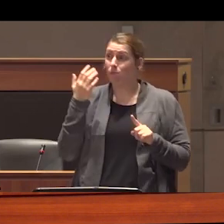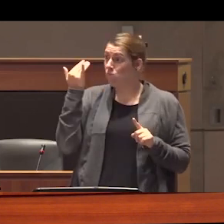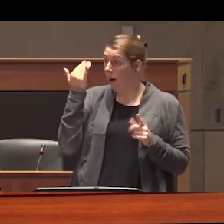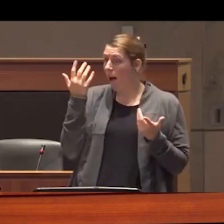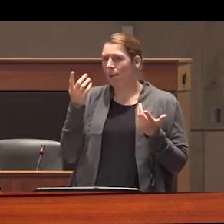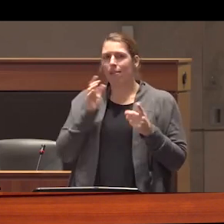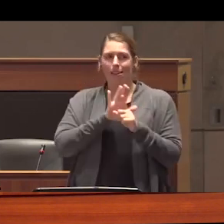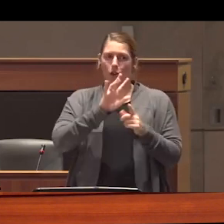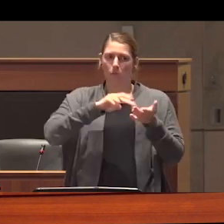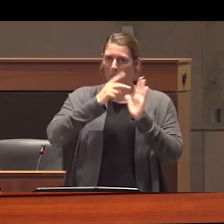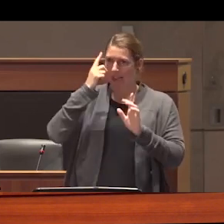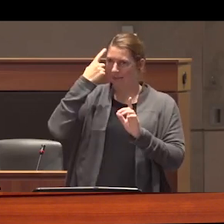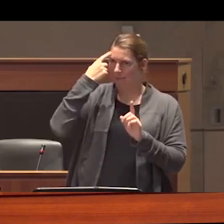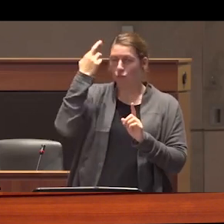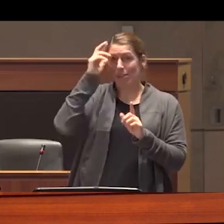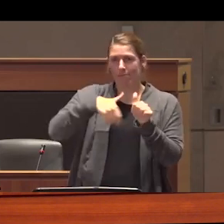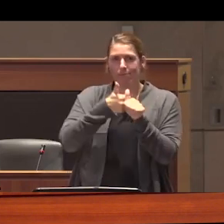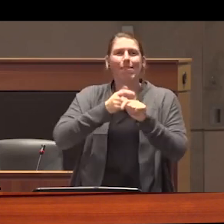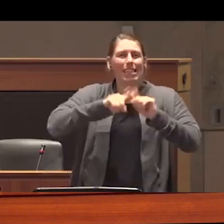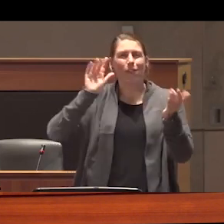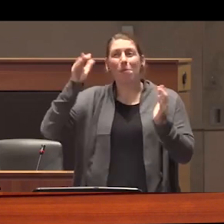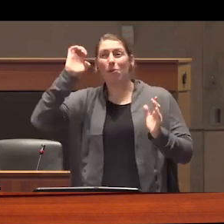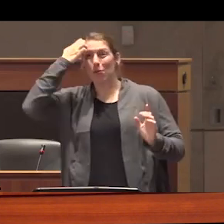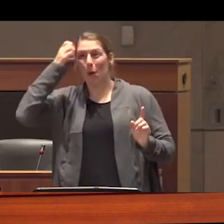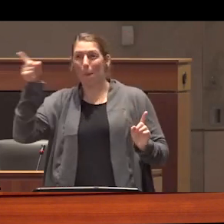quite different from how alcohol was being used in Europe which was largely for entertainment